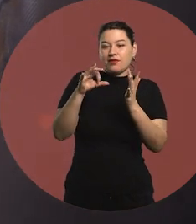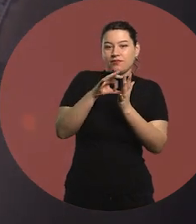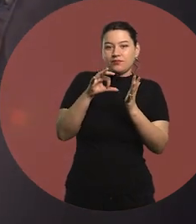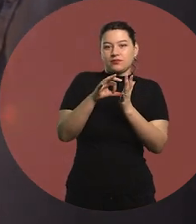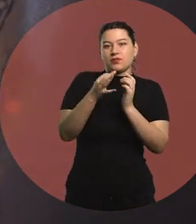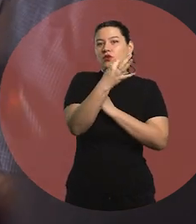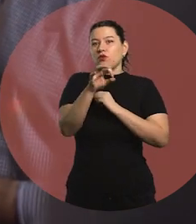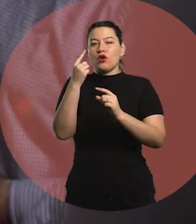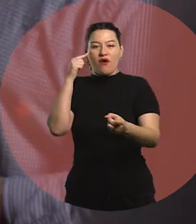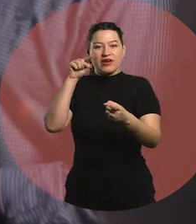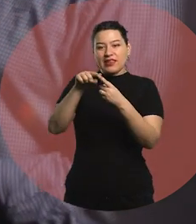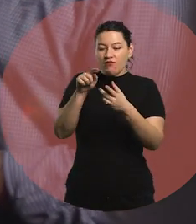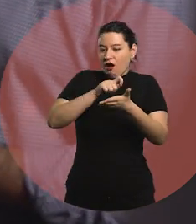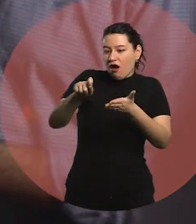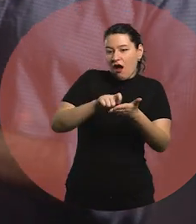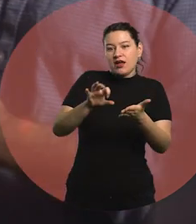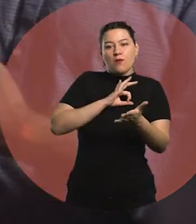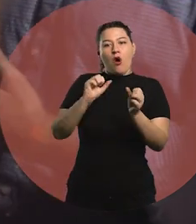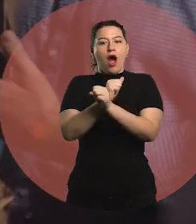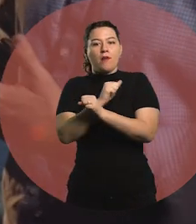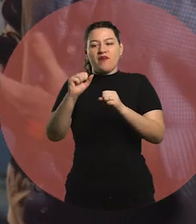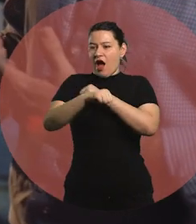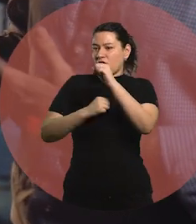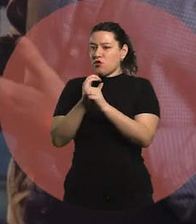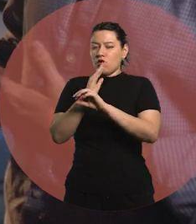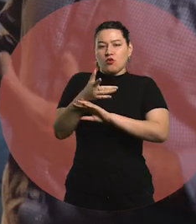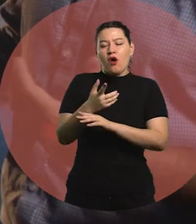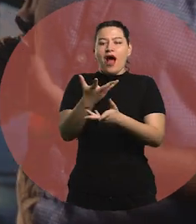take an exam or pass a year, that they have a meaning for life.